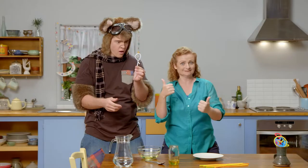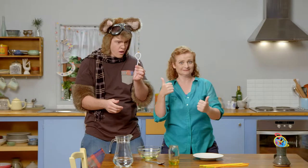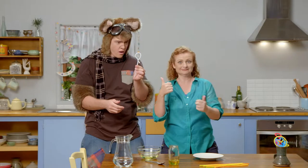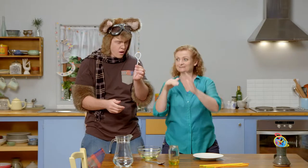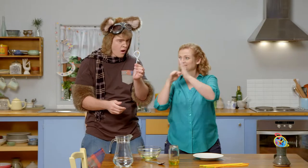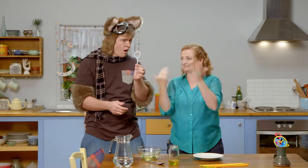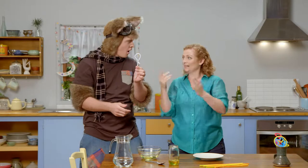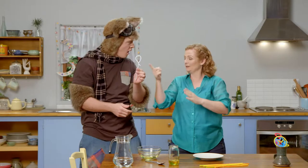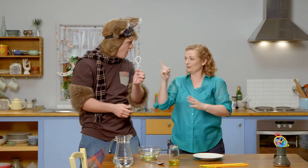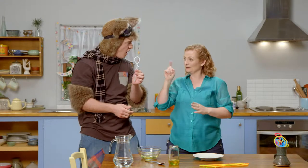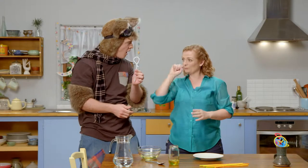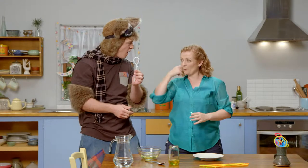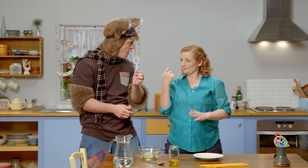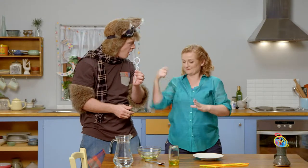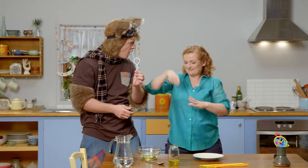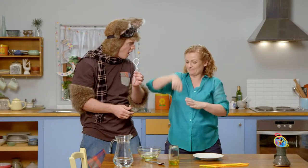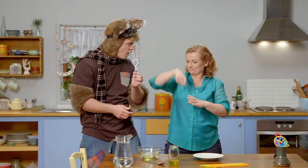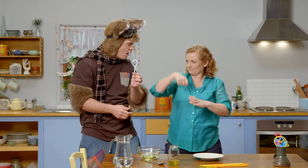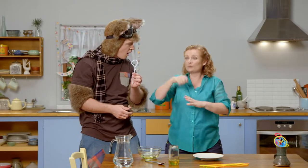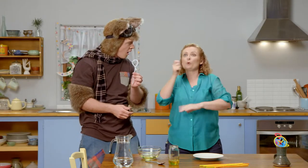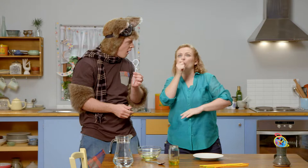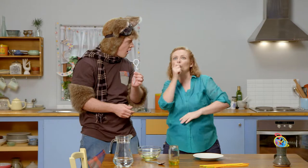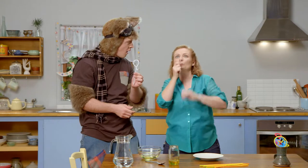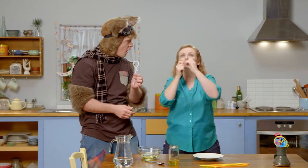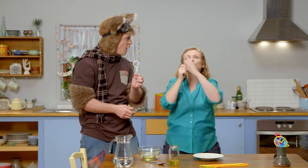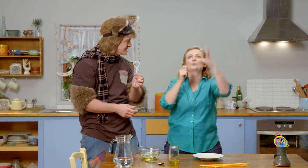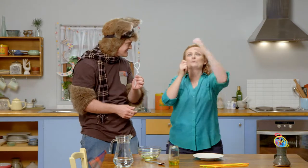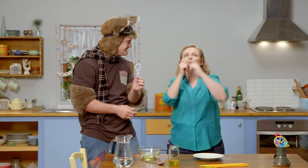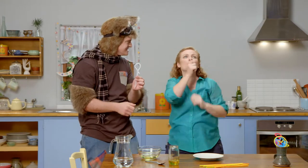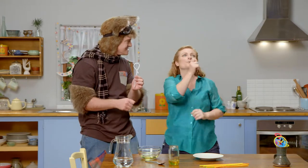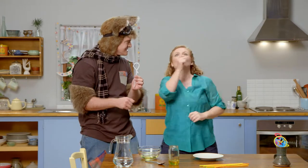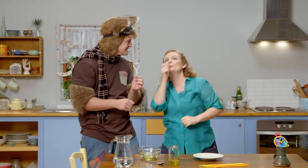That's great. We just need to dip it in the mixture to make our bubbles.